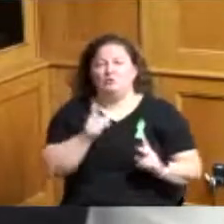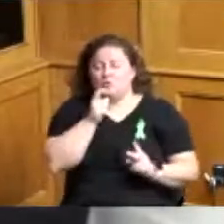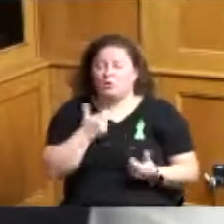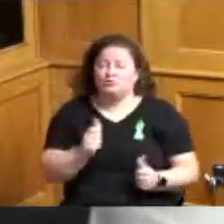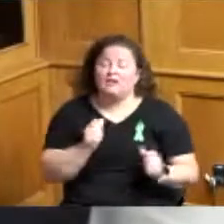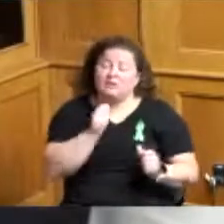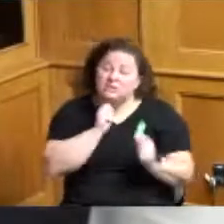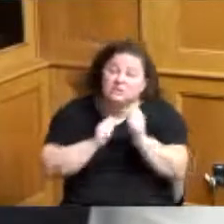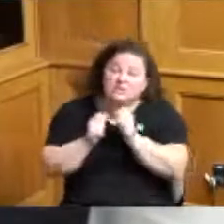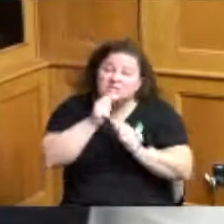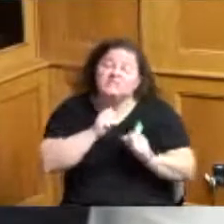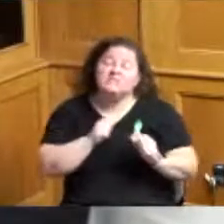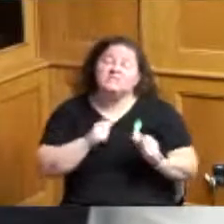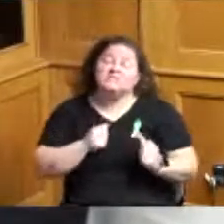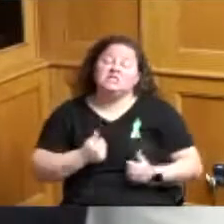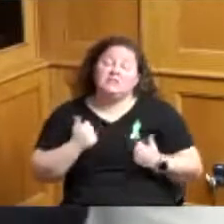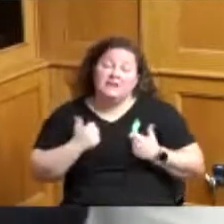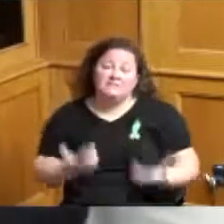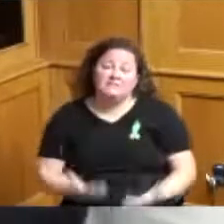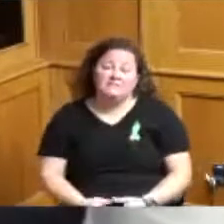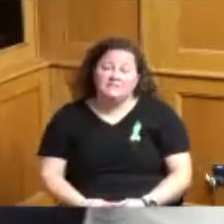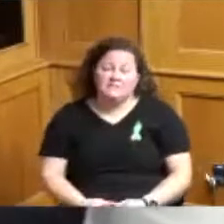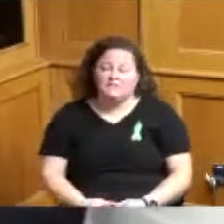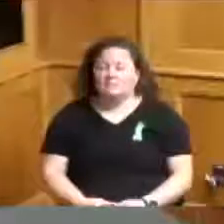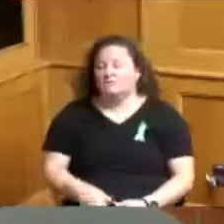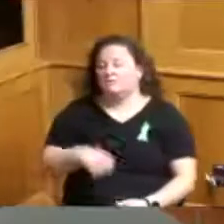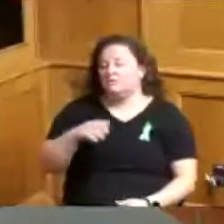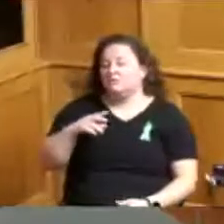sure I think that we appreciate those comments and I think would welcome those discussions